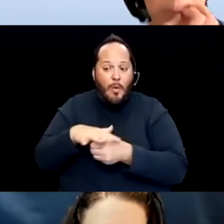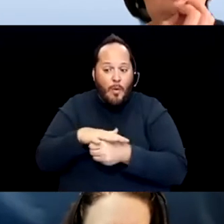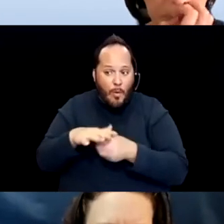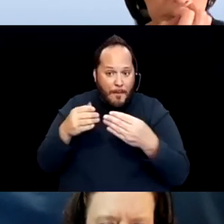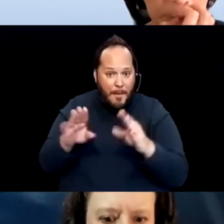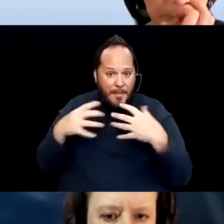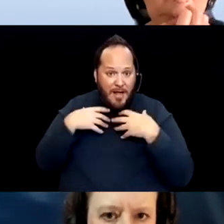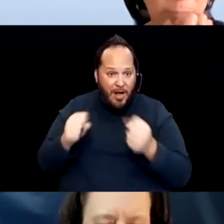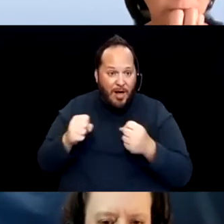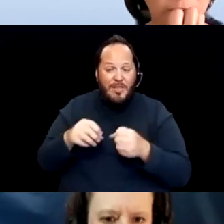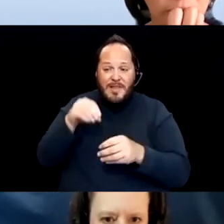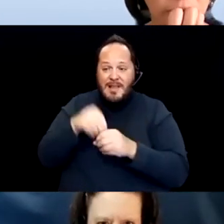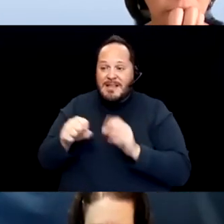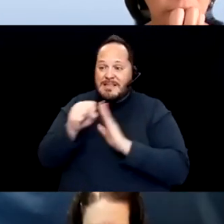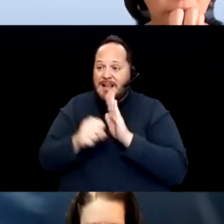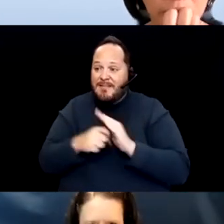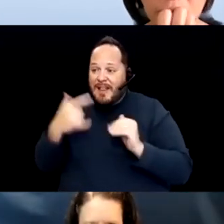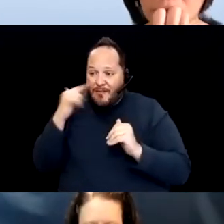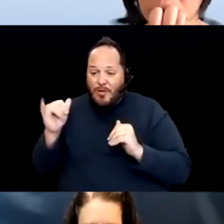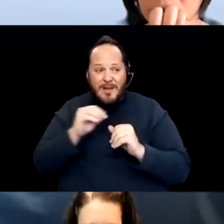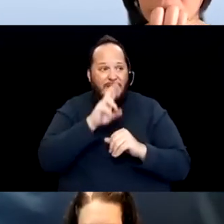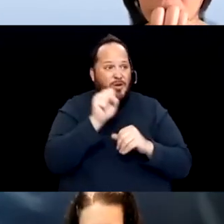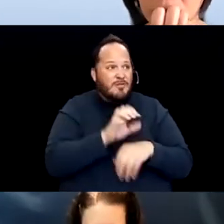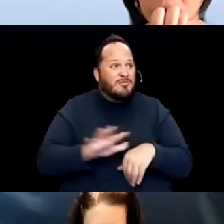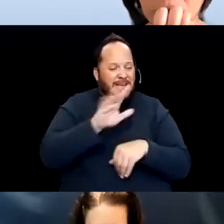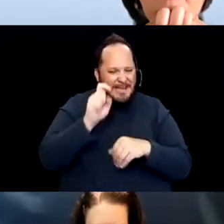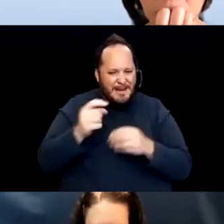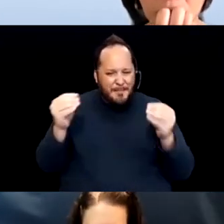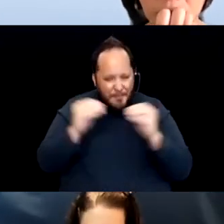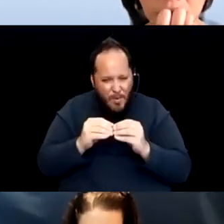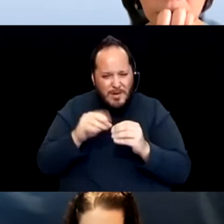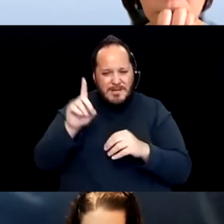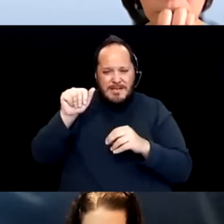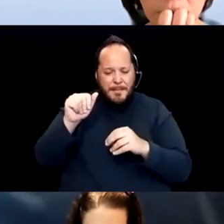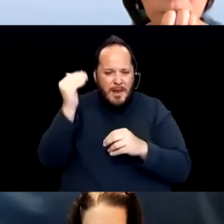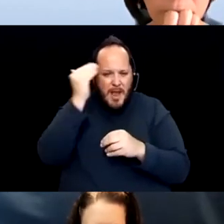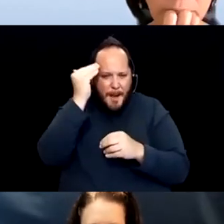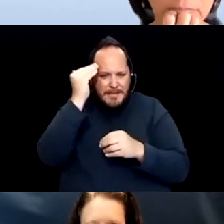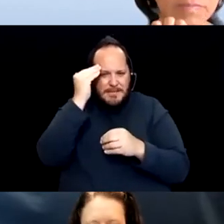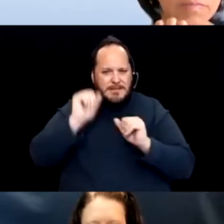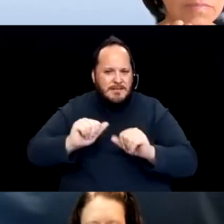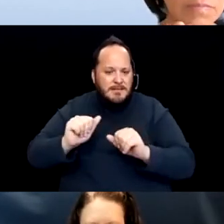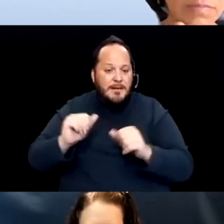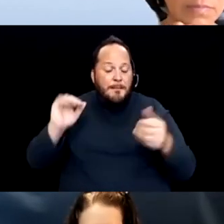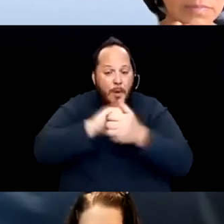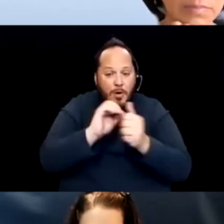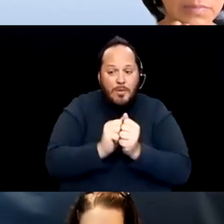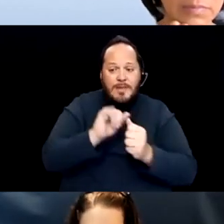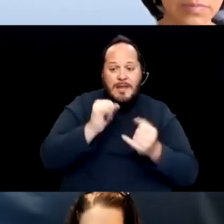across the country need more disability competence certainly partnering with independent living centers and other disability led organizations